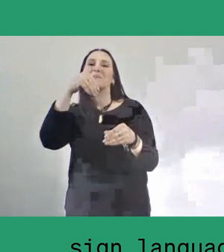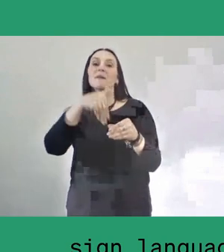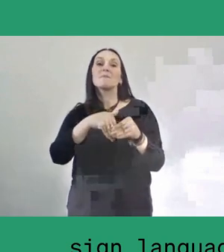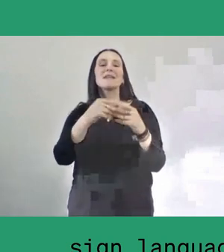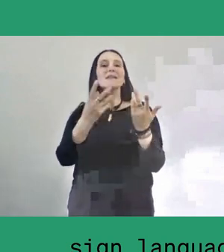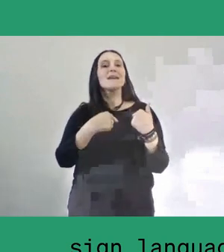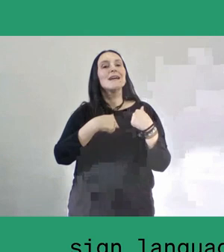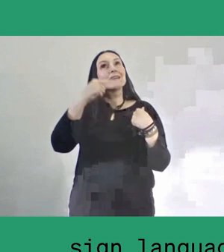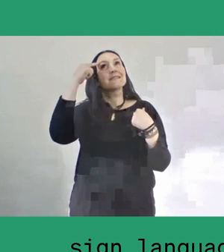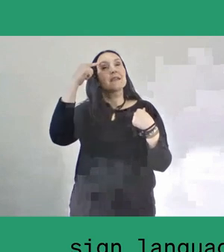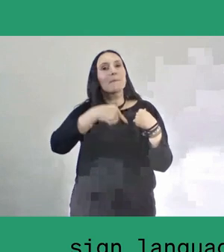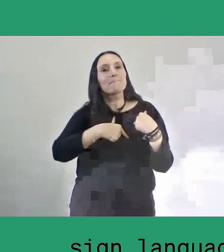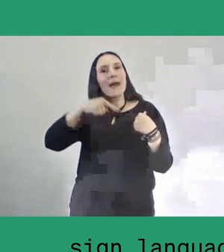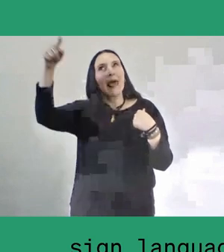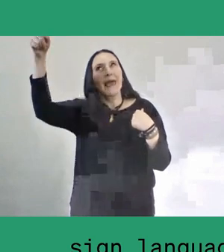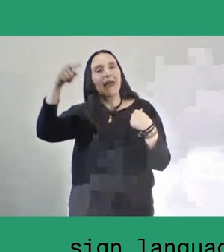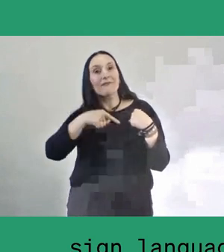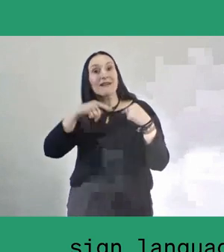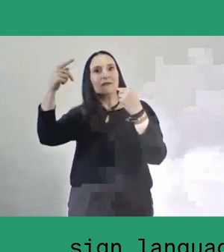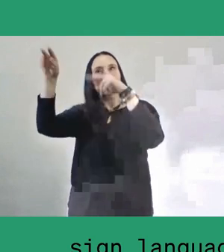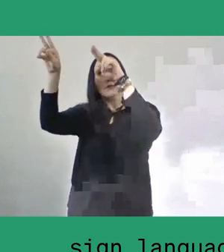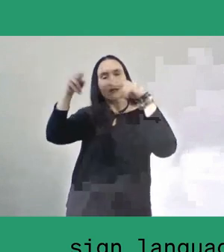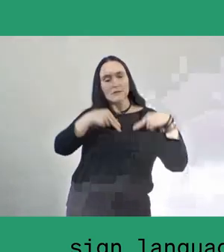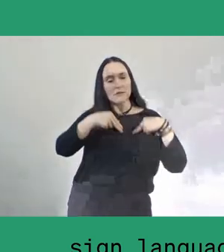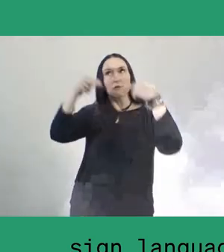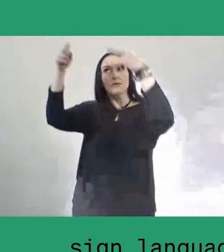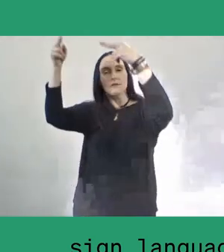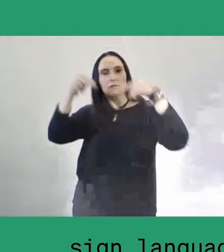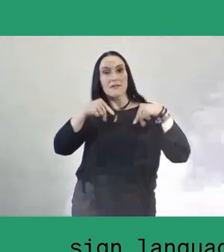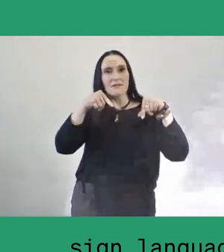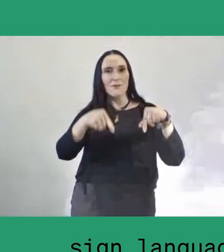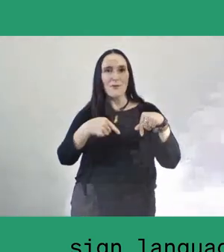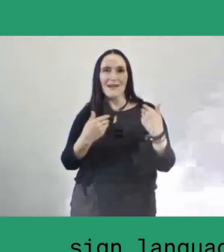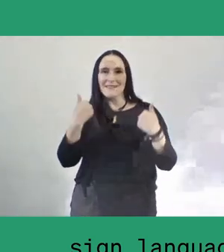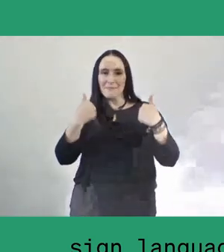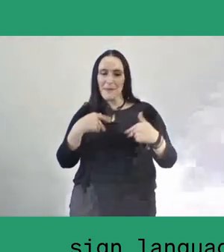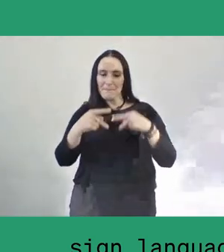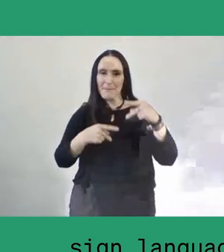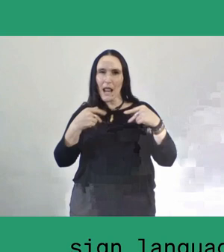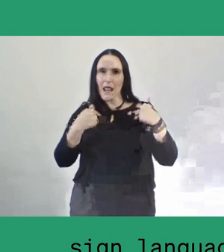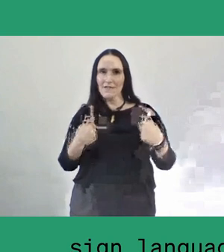that is reflected in the behaviour of the people in Salassae. So when we talk about God, we do not talk about image,